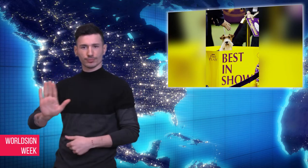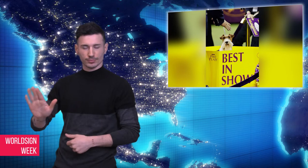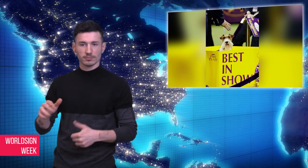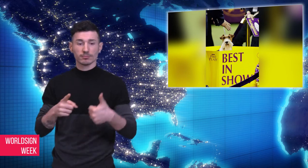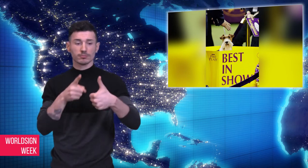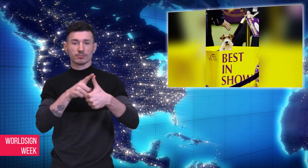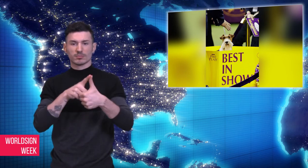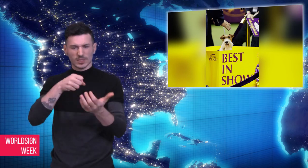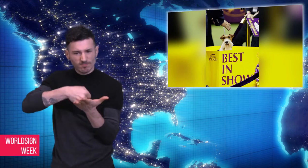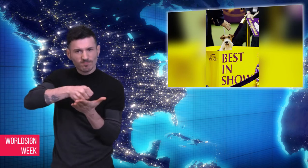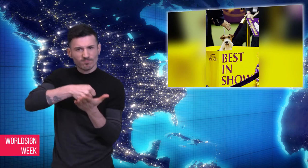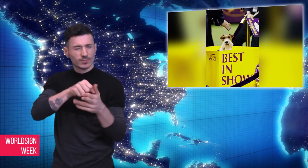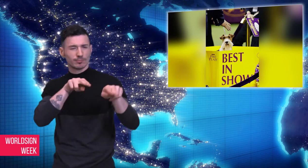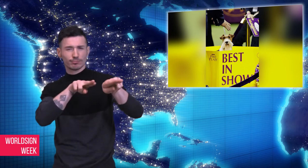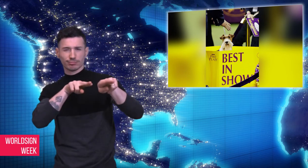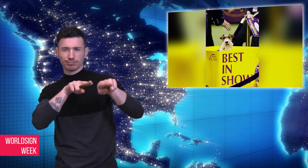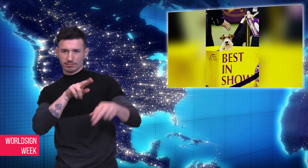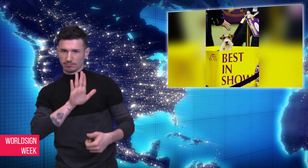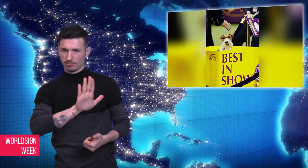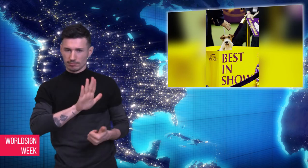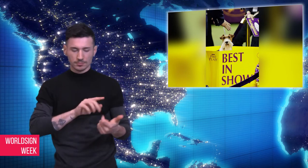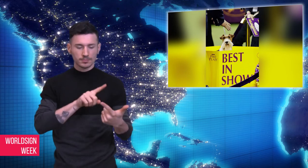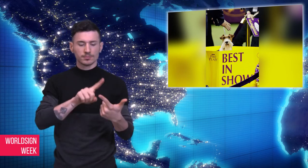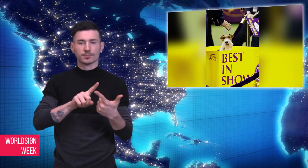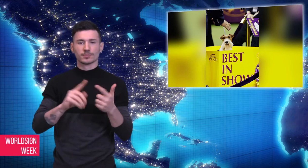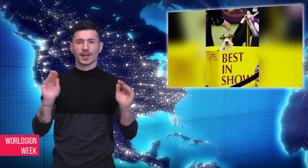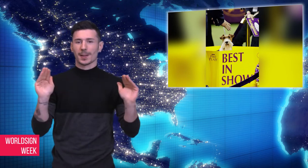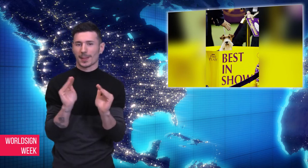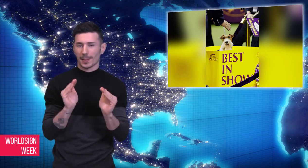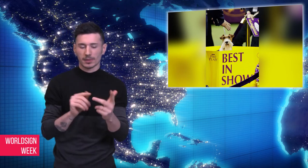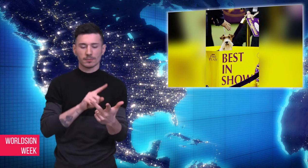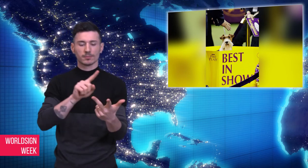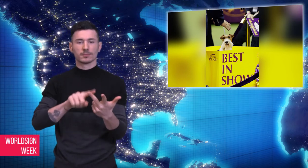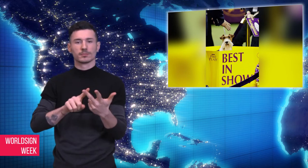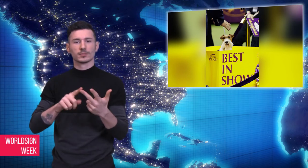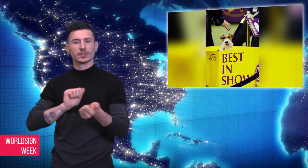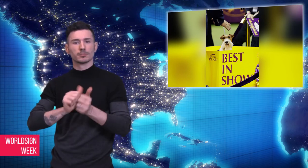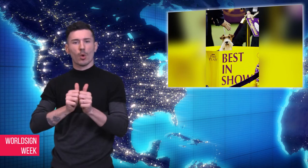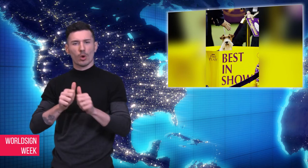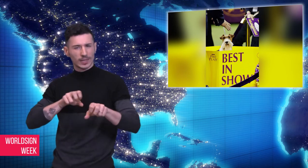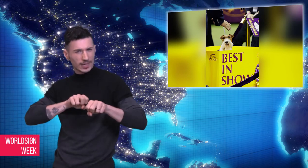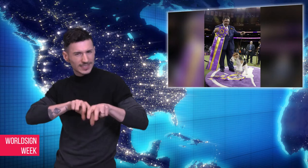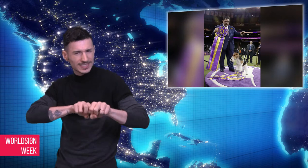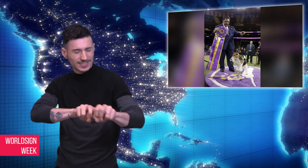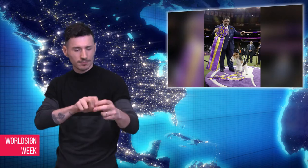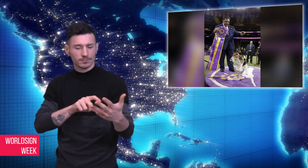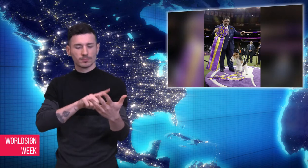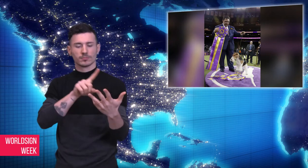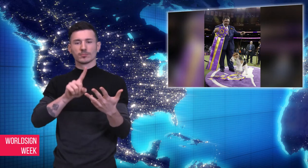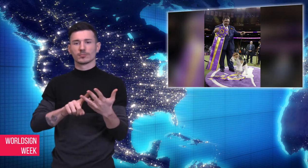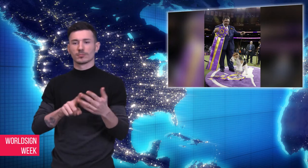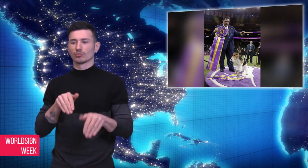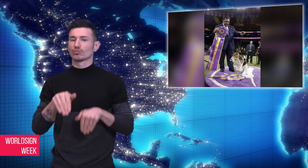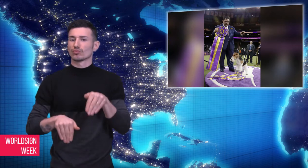hound, toy, sporting, non- sporting, working, herding, and